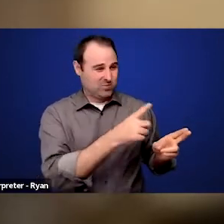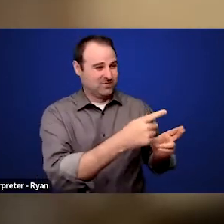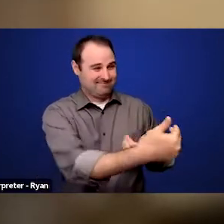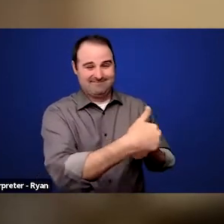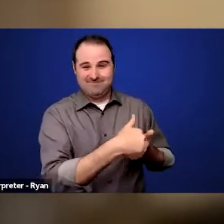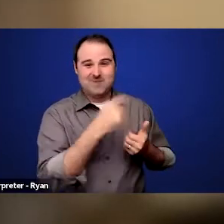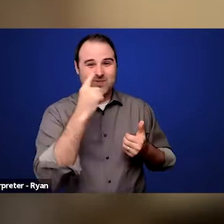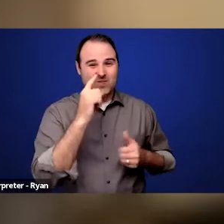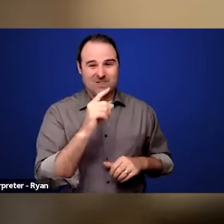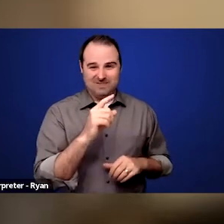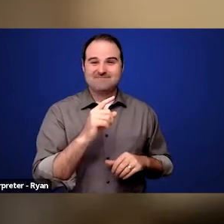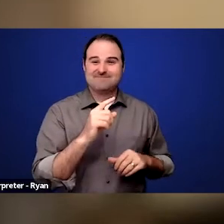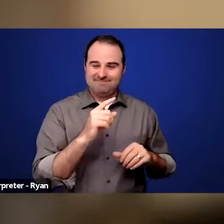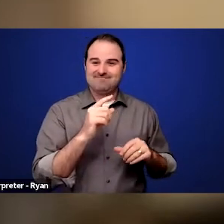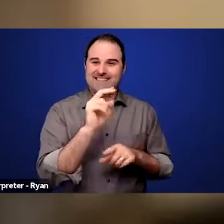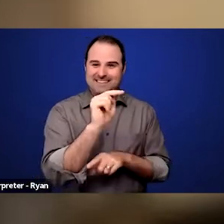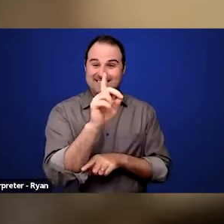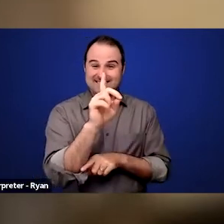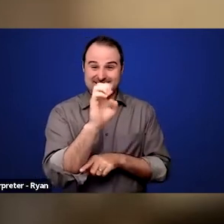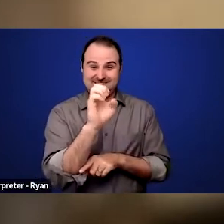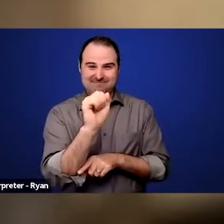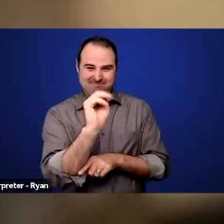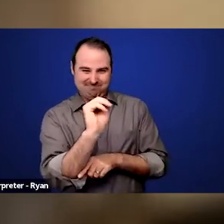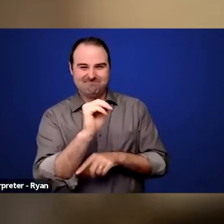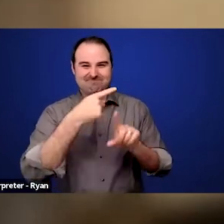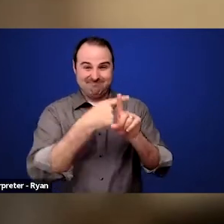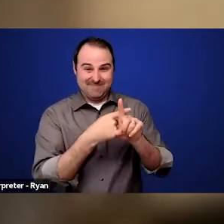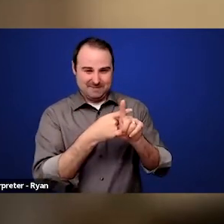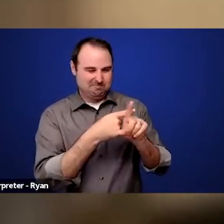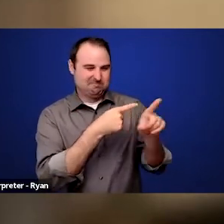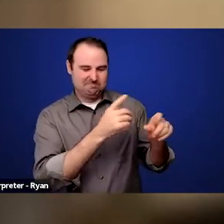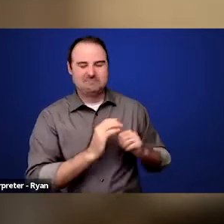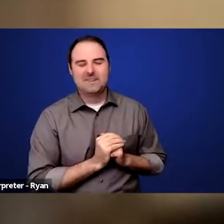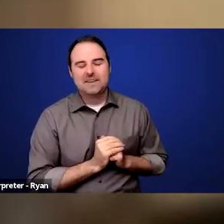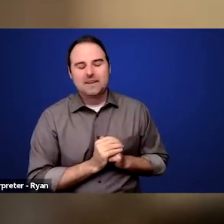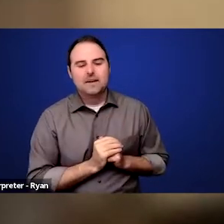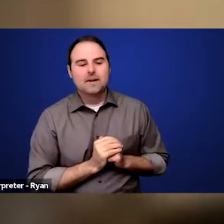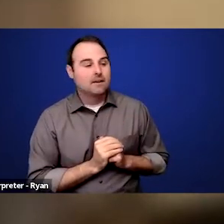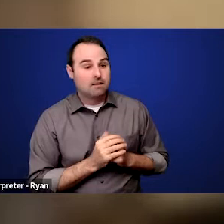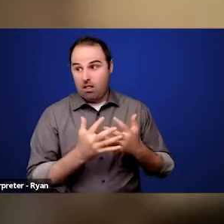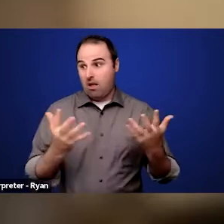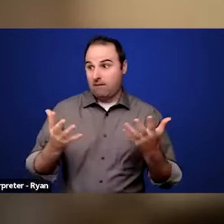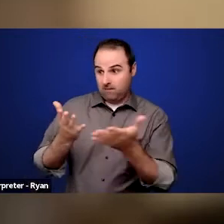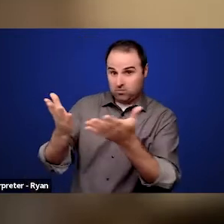A lot of people call it NDEAM, if you ever heard that term. And a lot of you submitted questions as part of your registration.